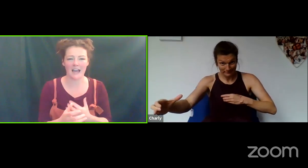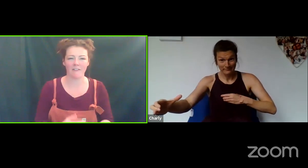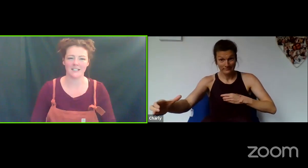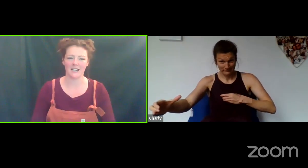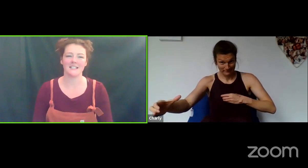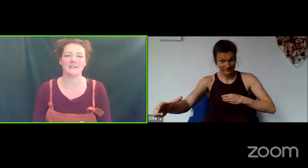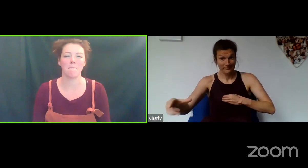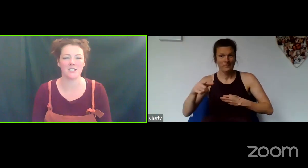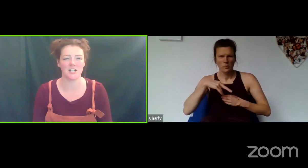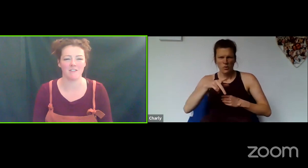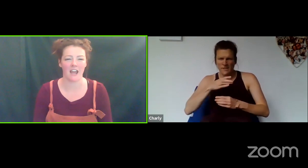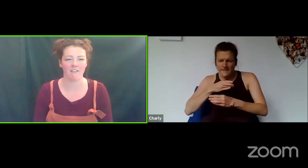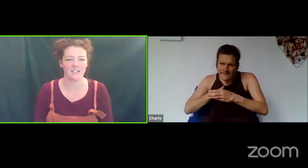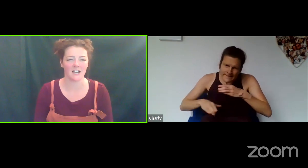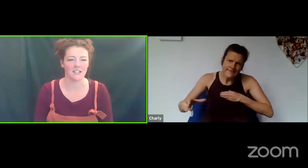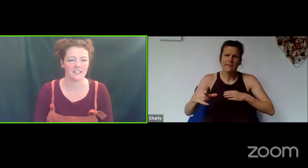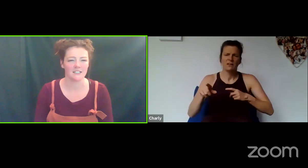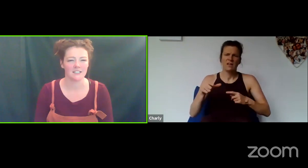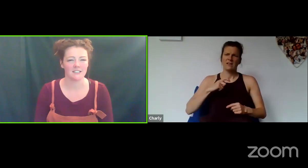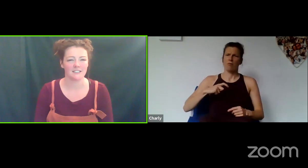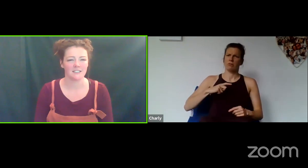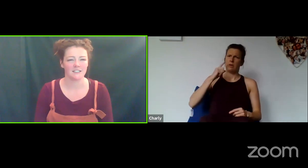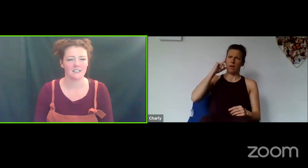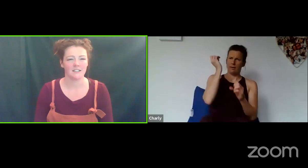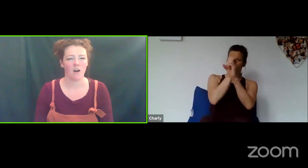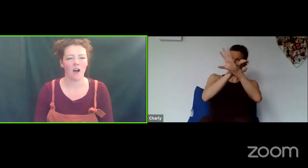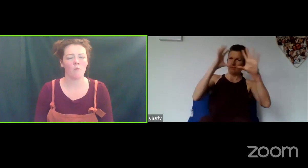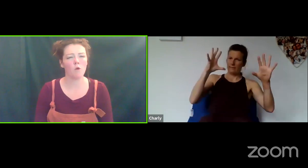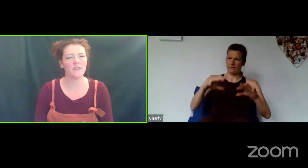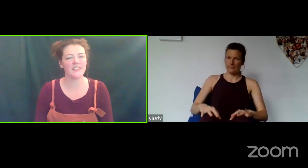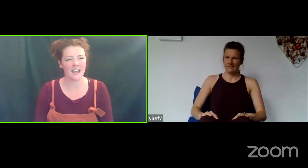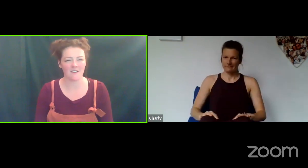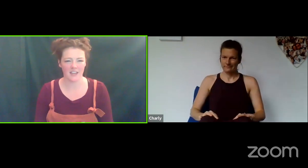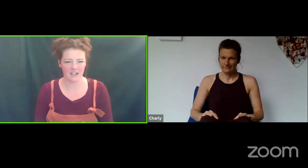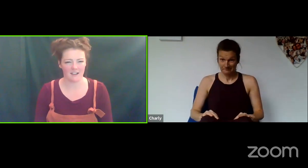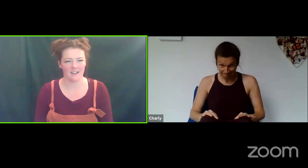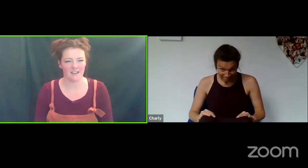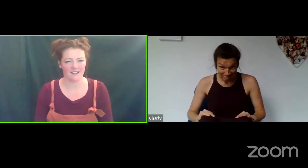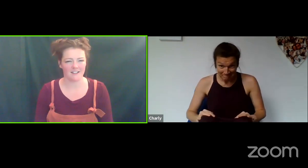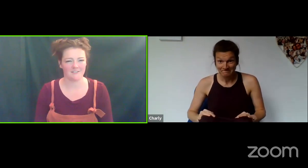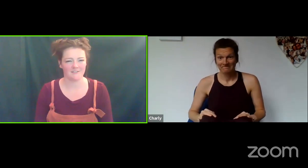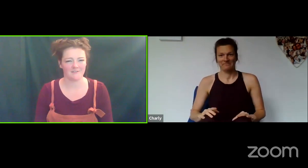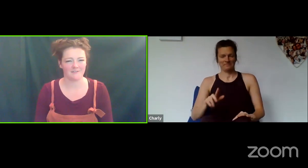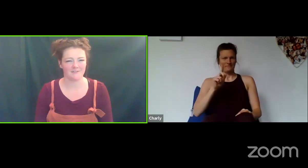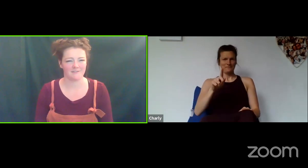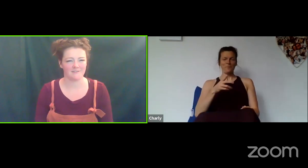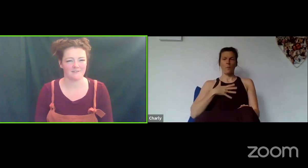character. This imaginary character. And what would they think?